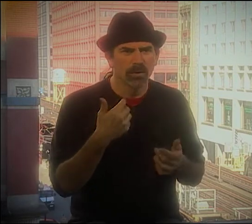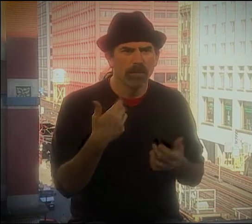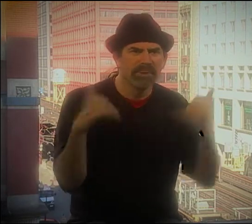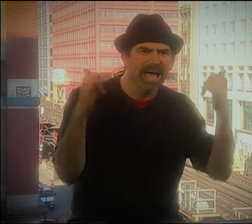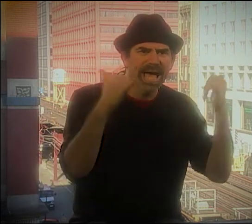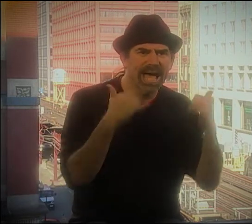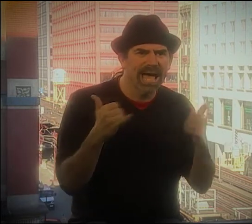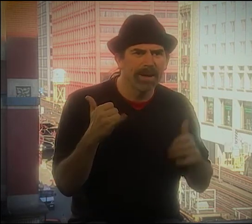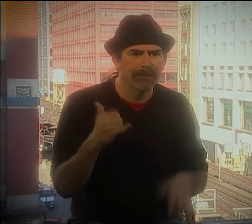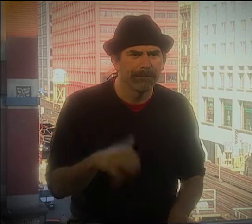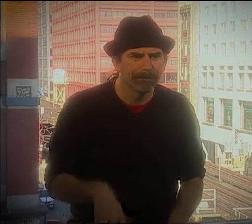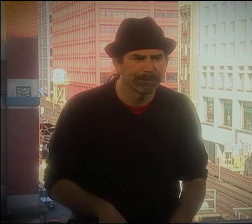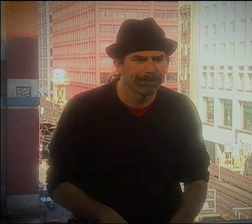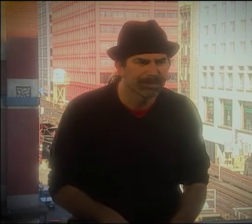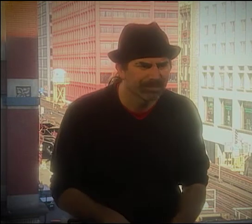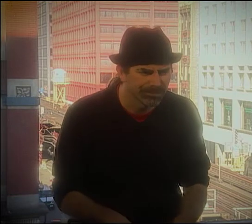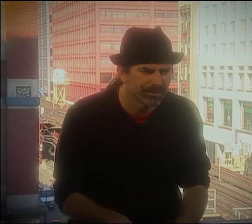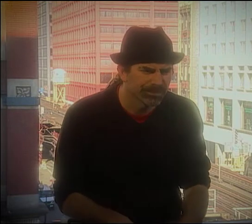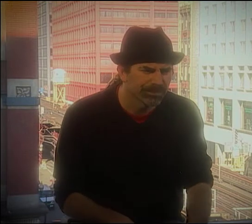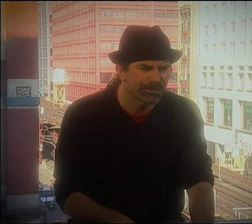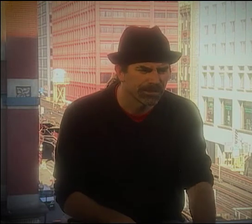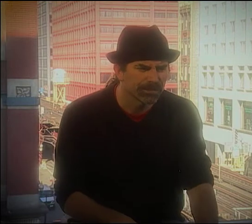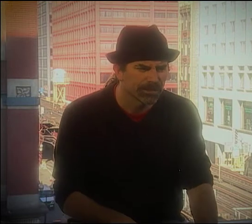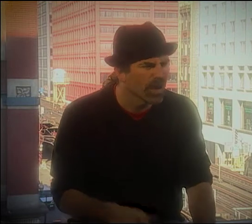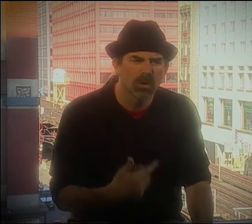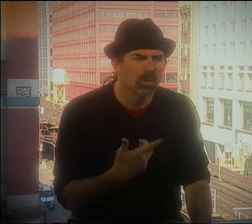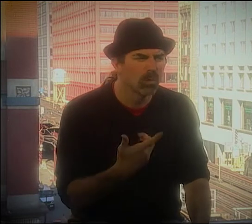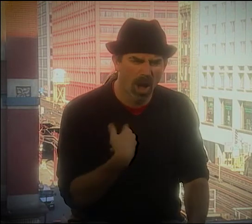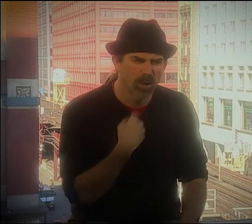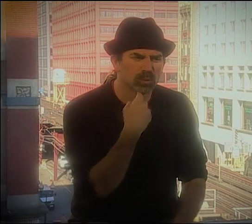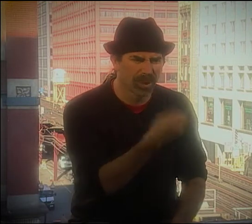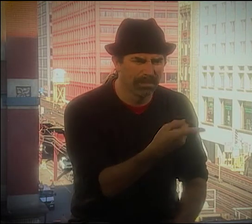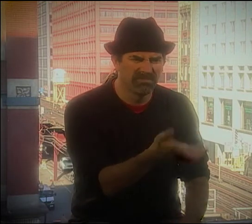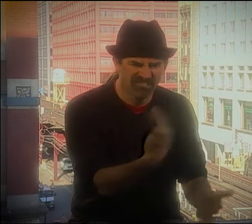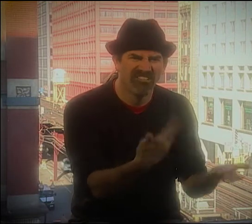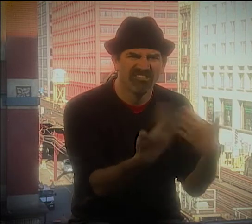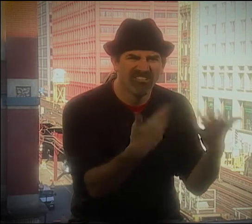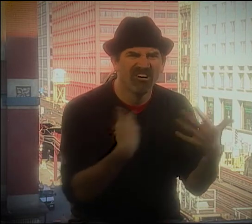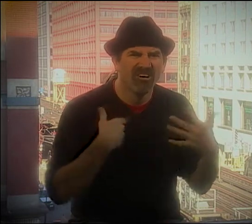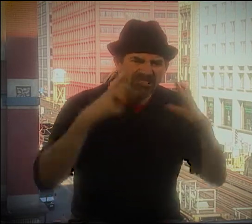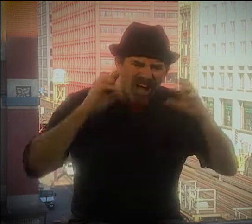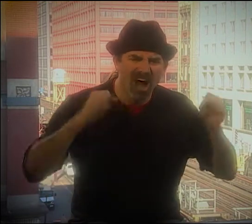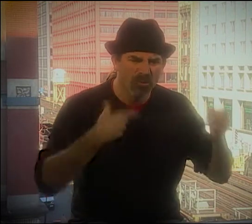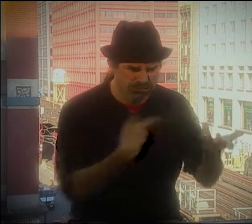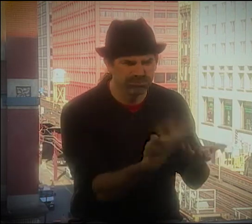SOUND EFFECTS, PLAYING AROUND WITH SOUNDS.